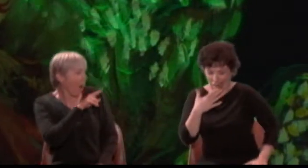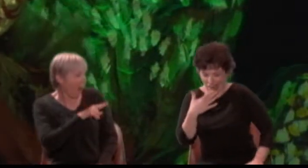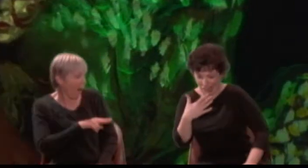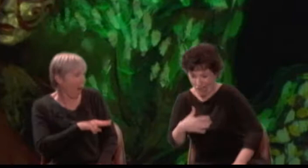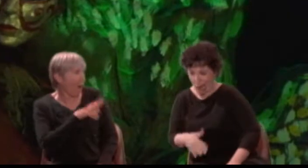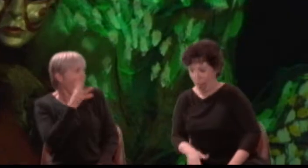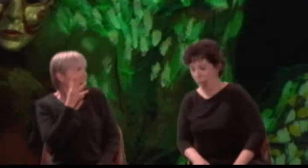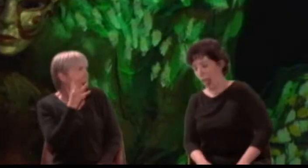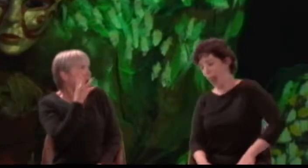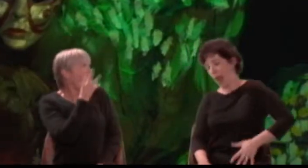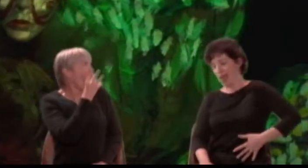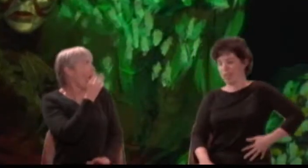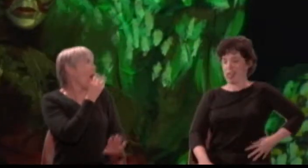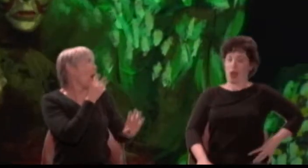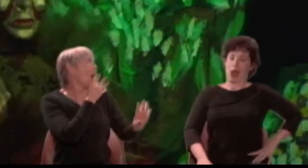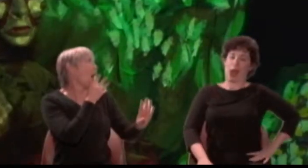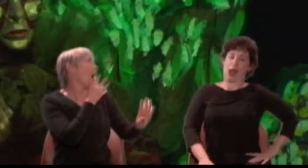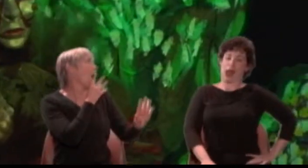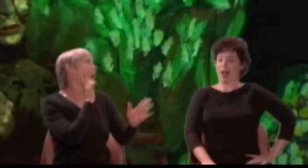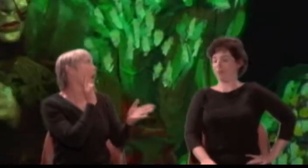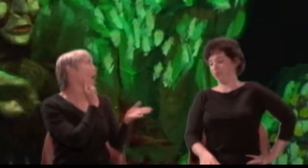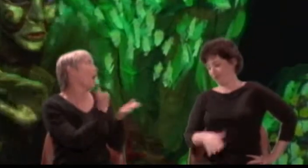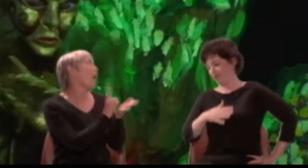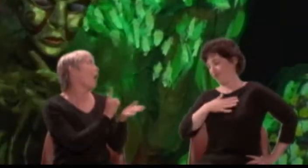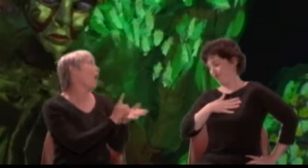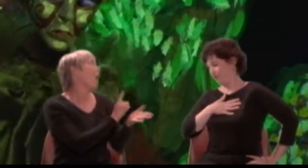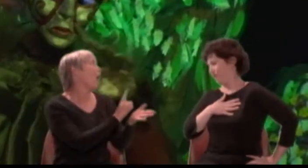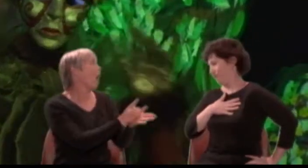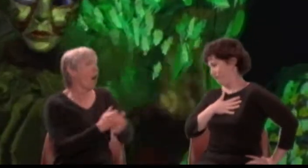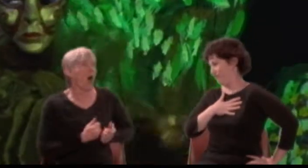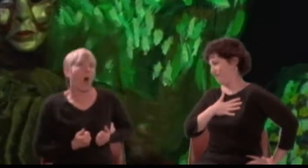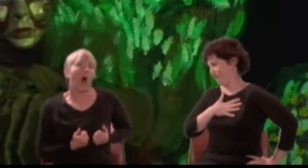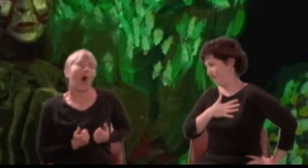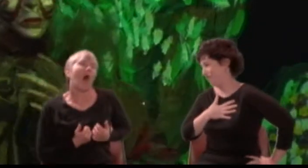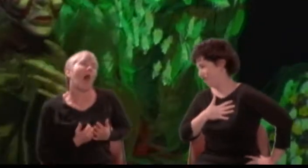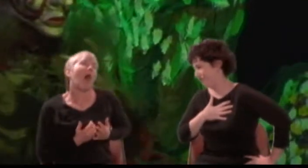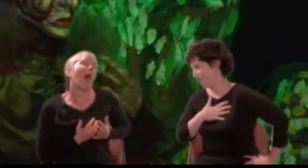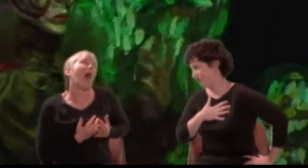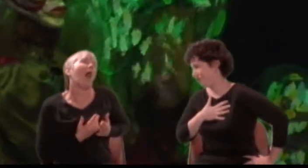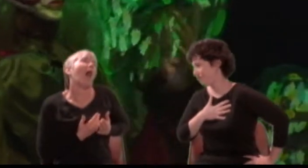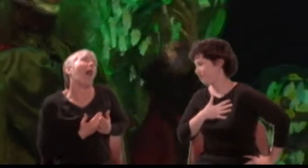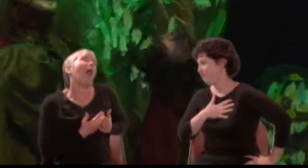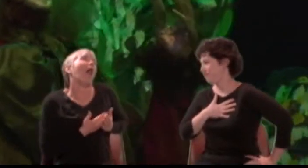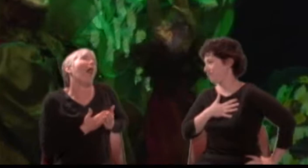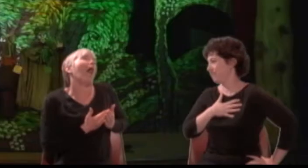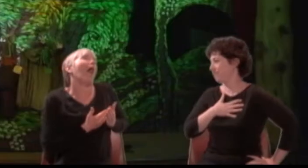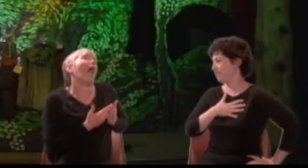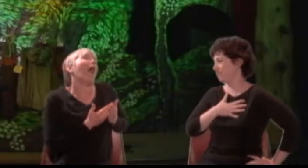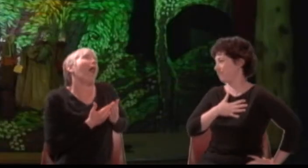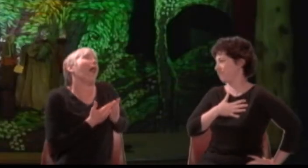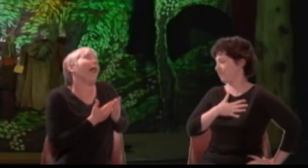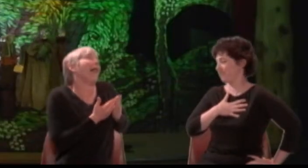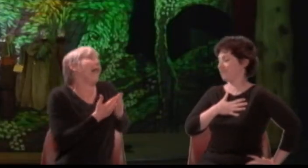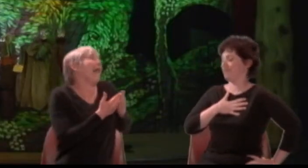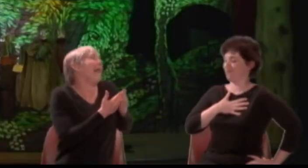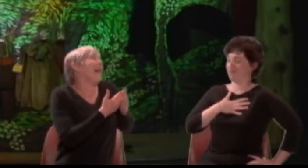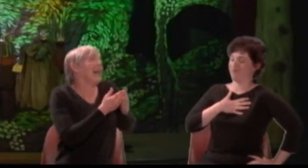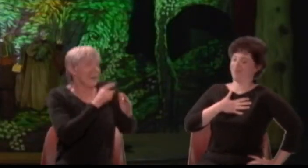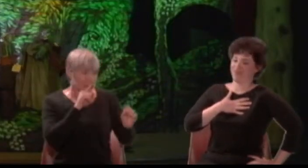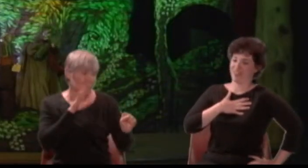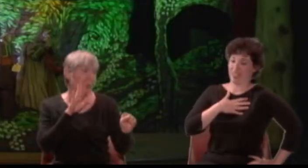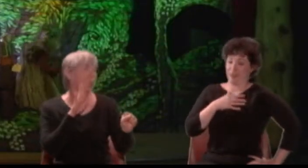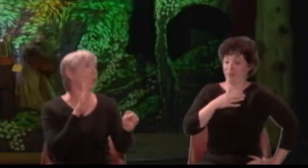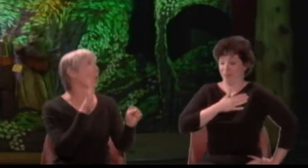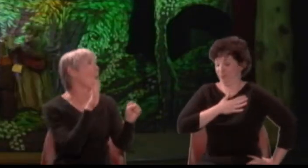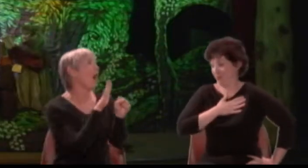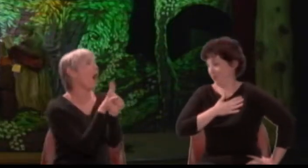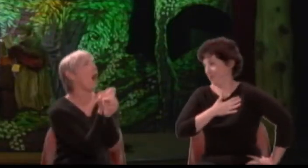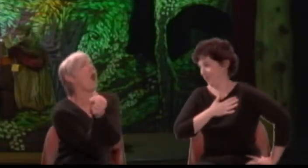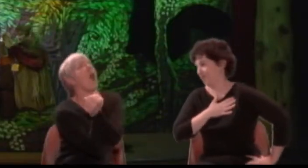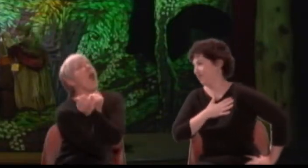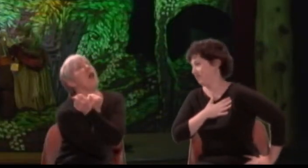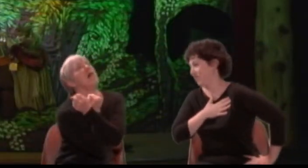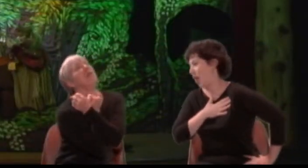And thy fair virtue's force perforce doth move me, to say, to swear, I love thee.